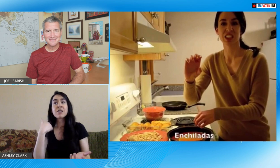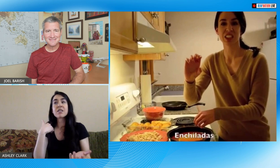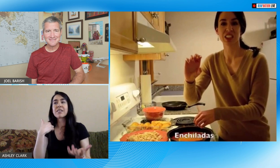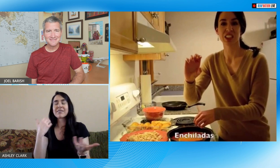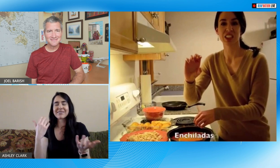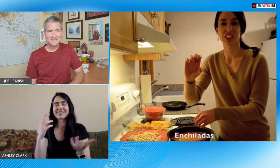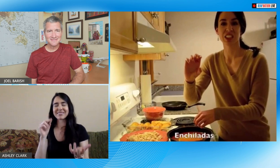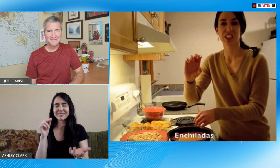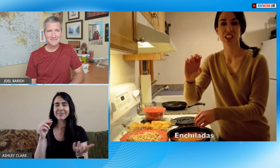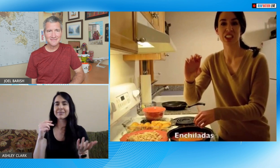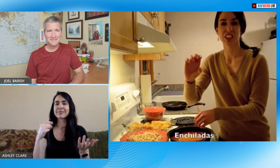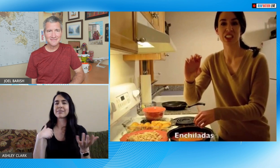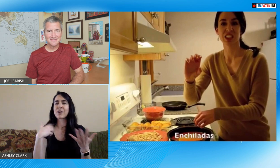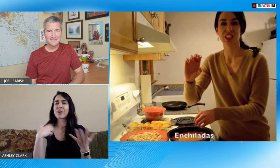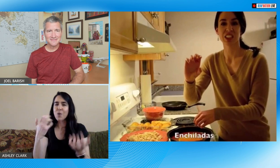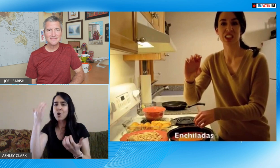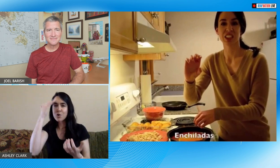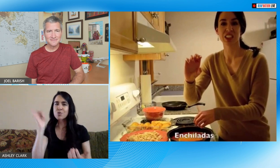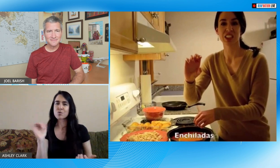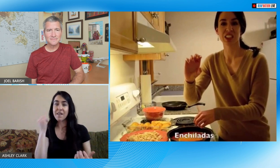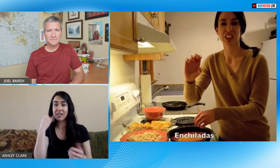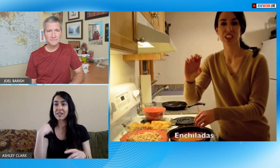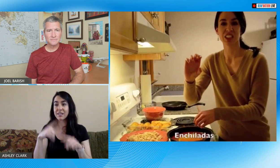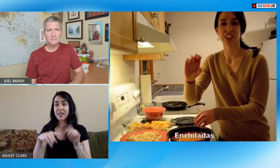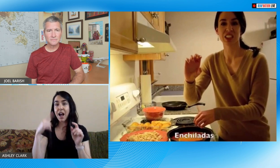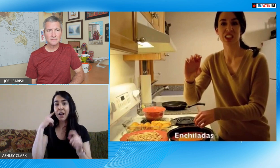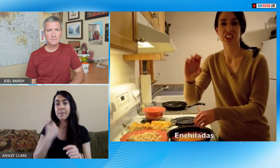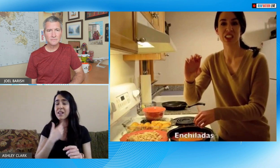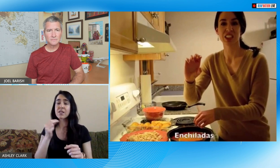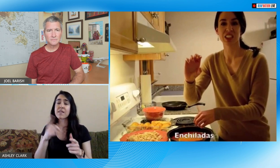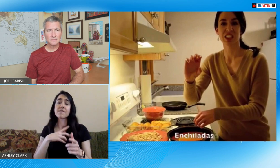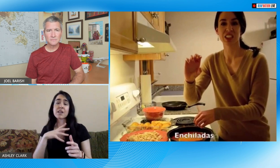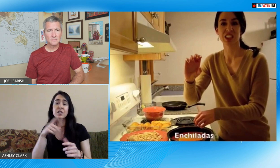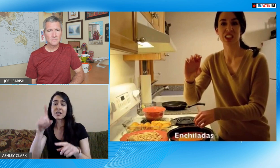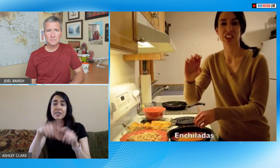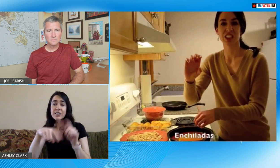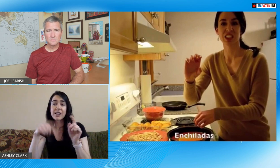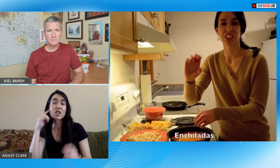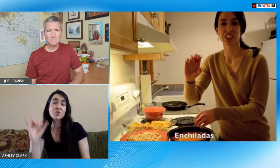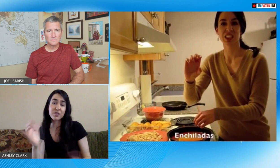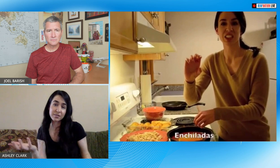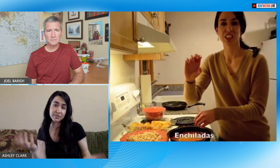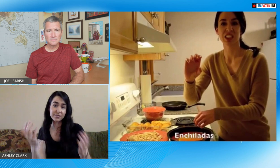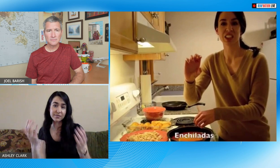there I know I'm making noise and so I would if I can't hear myself then I